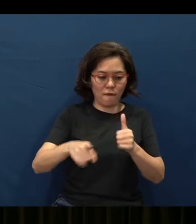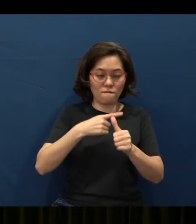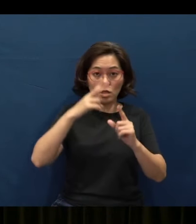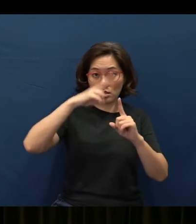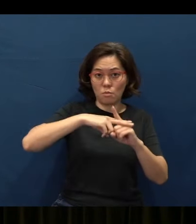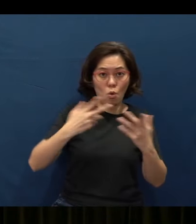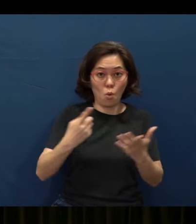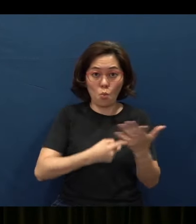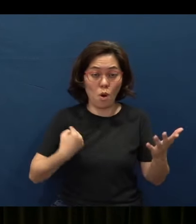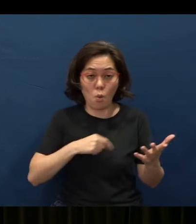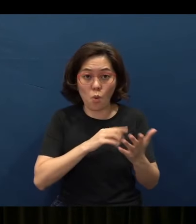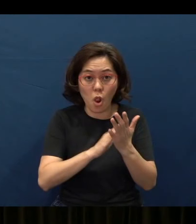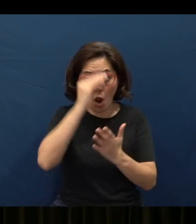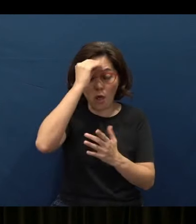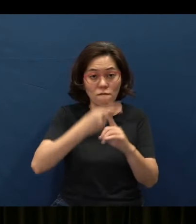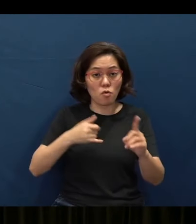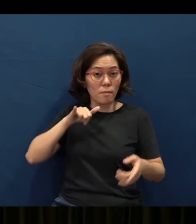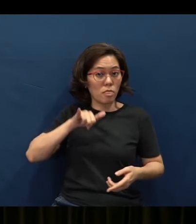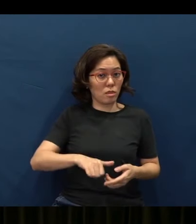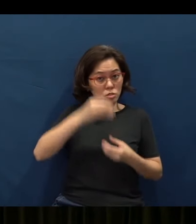What can we learn just from this introduction?